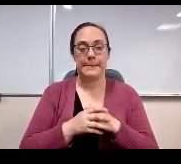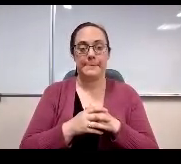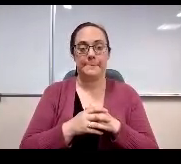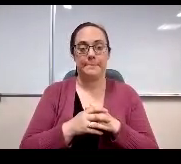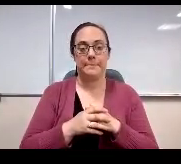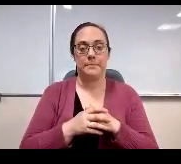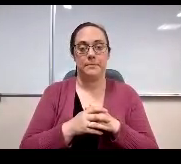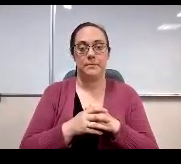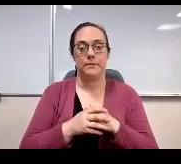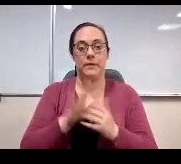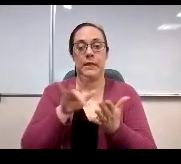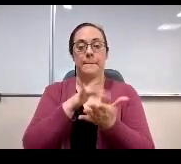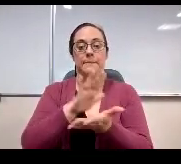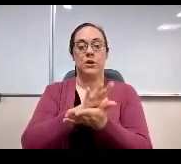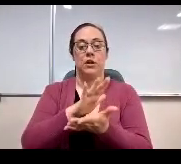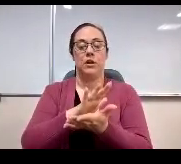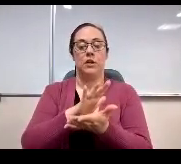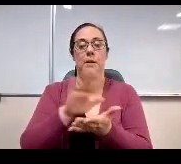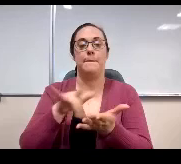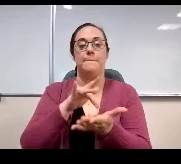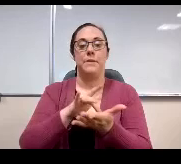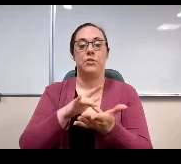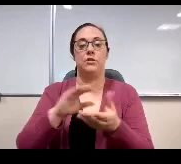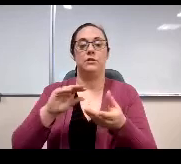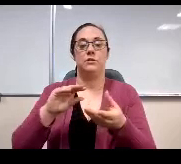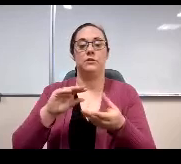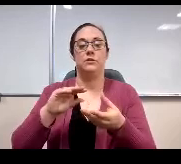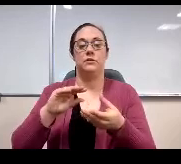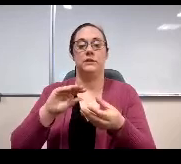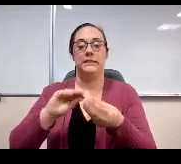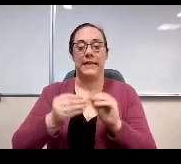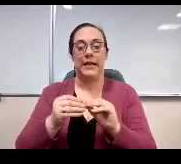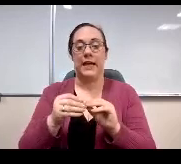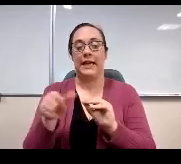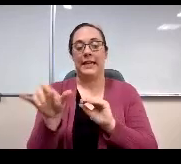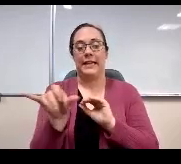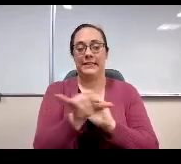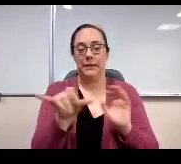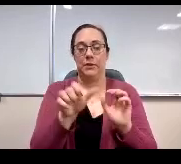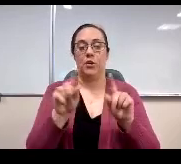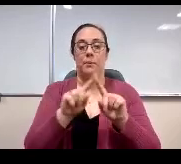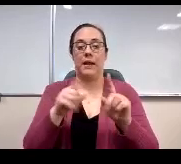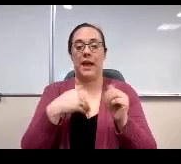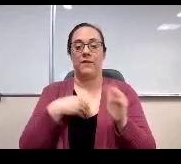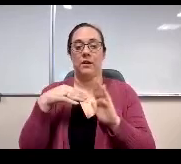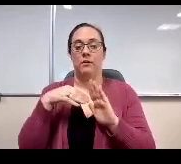The middle level data is close to the district data, so with a fairly sharp decrease among parents.